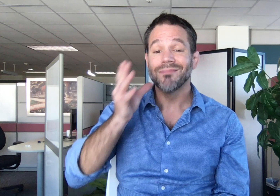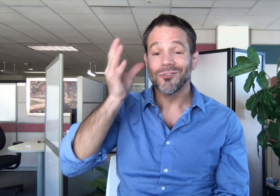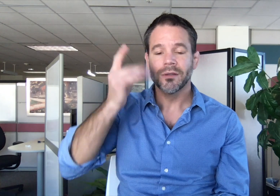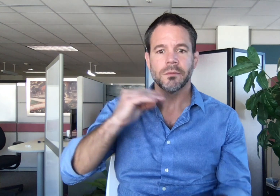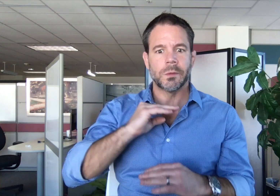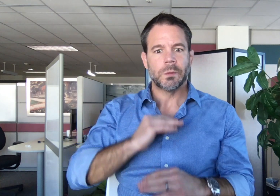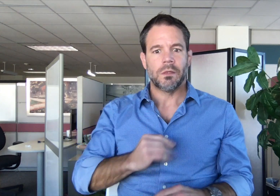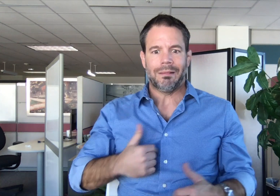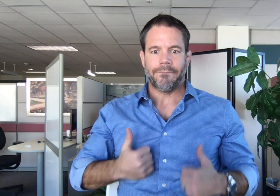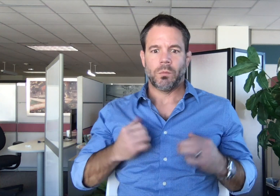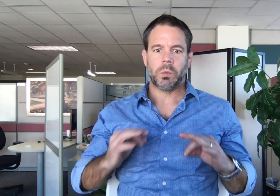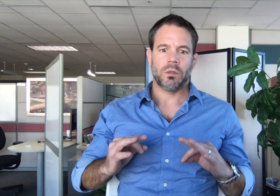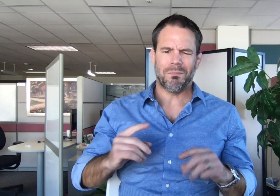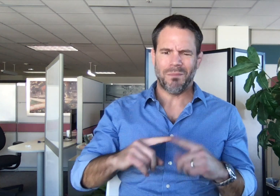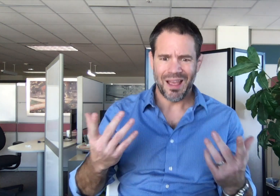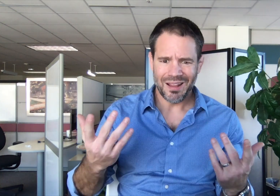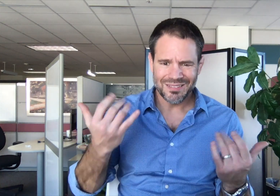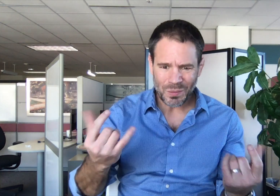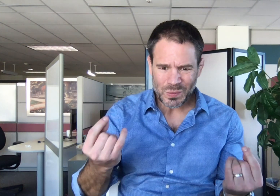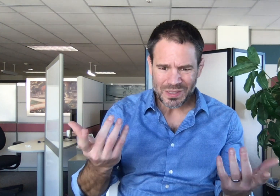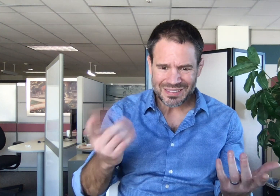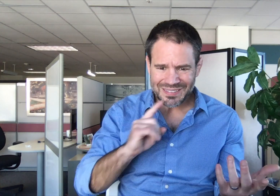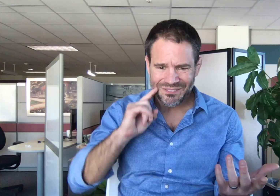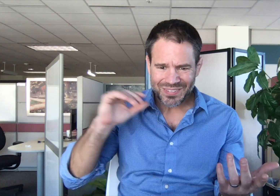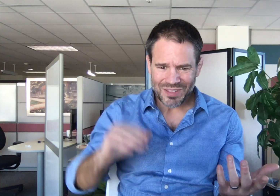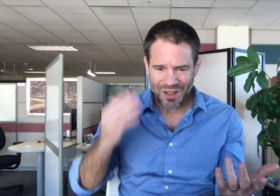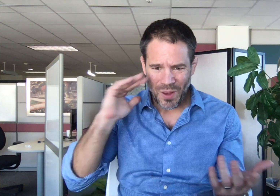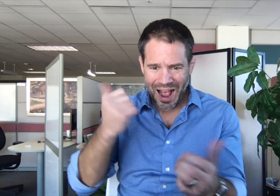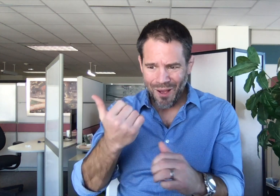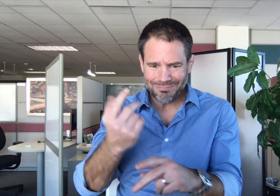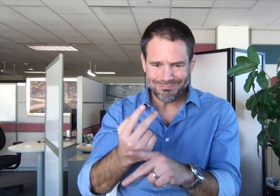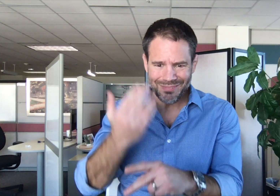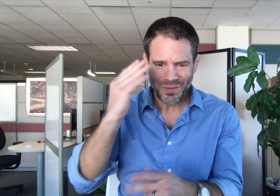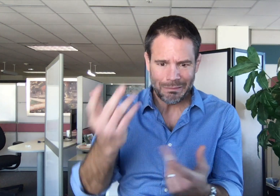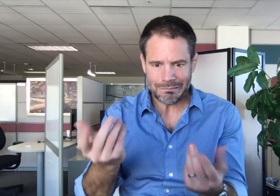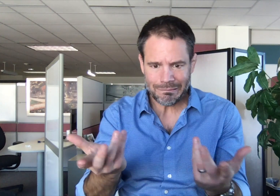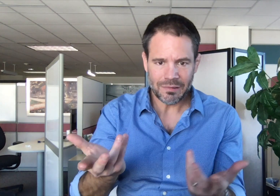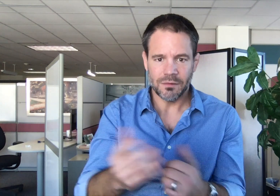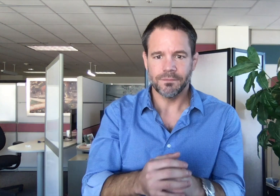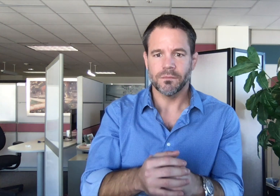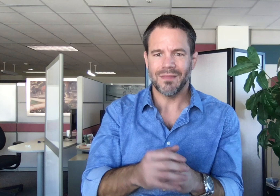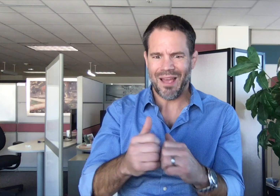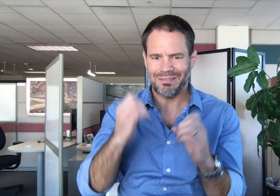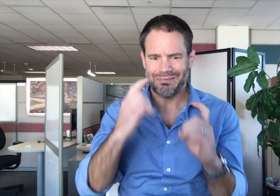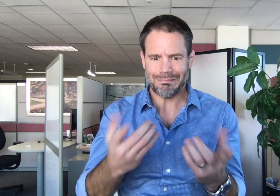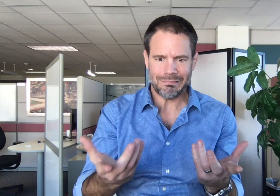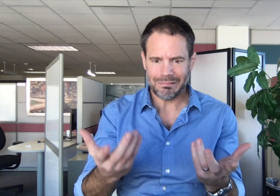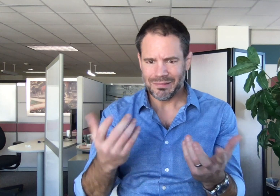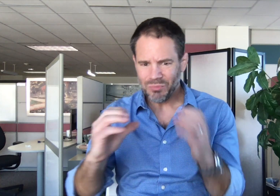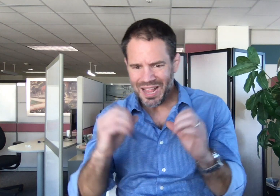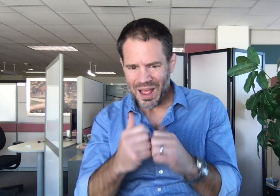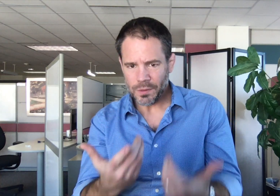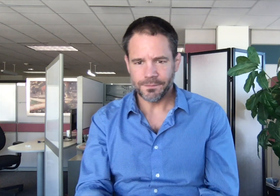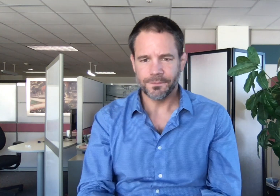My parents were relieved but grieving and without the faintest idea how to raise a deaf child.